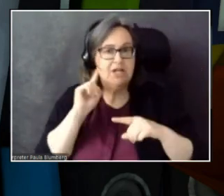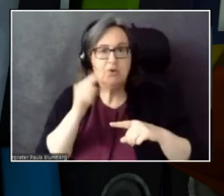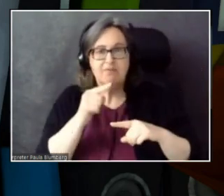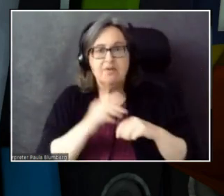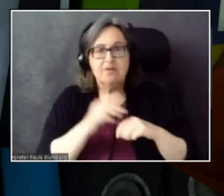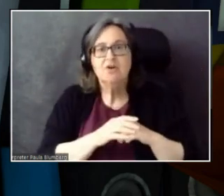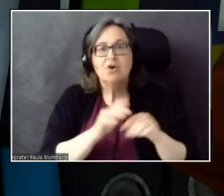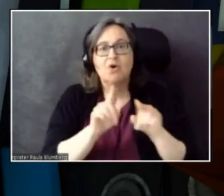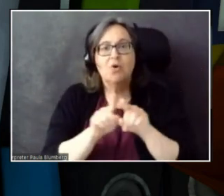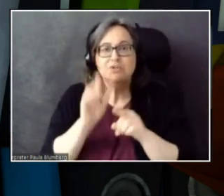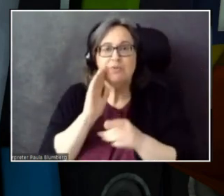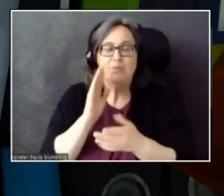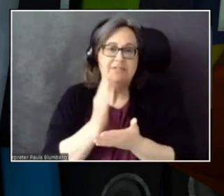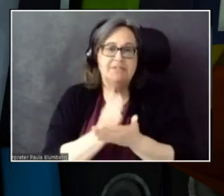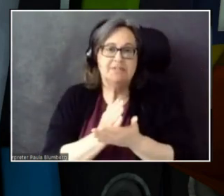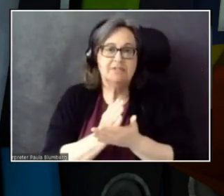seeing their captions.